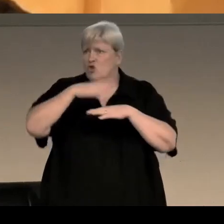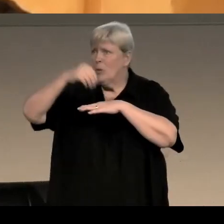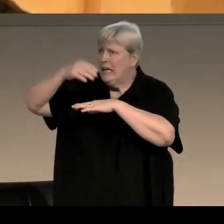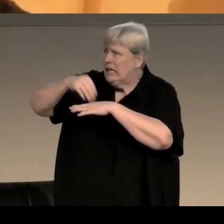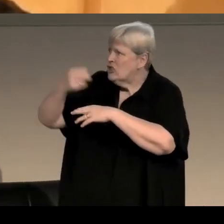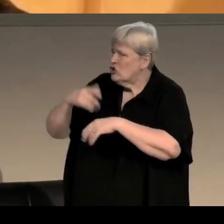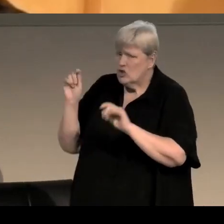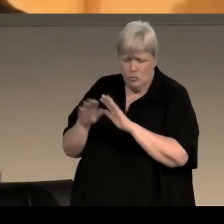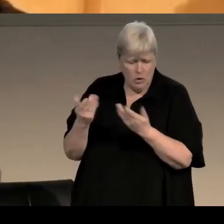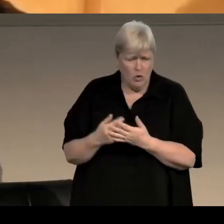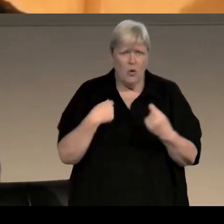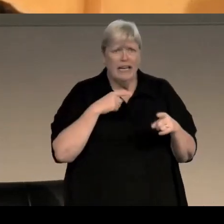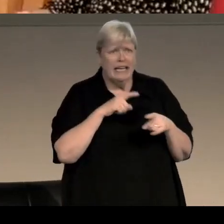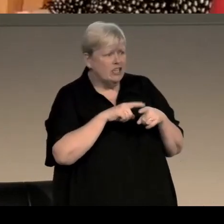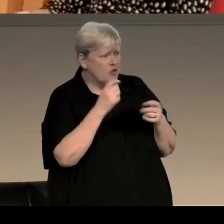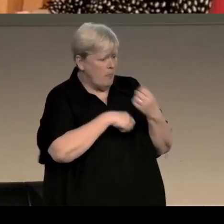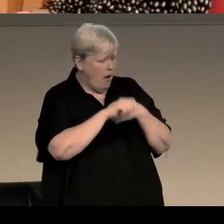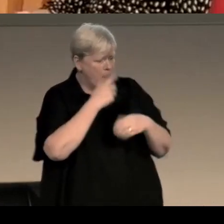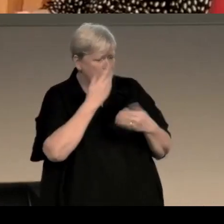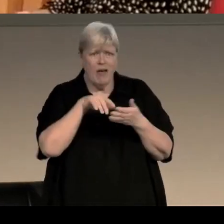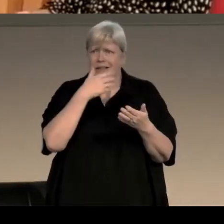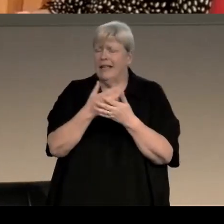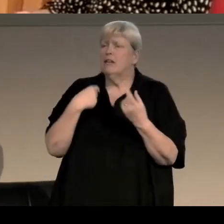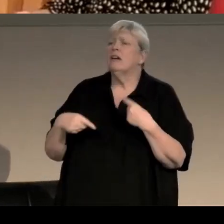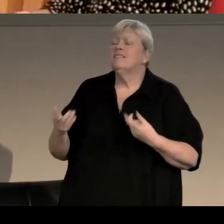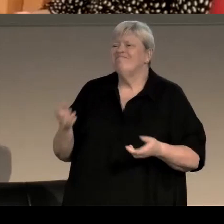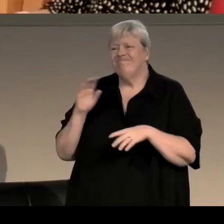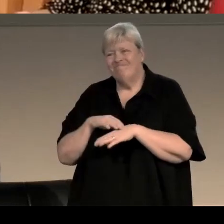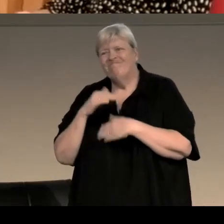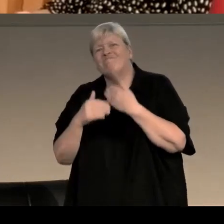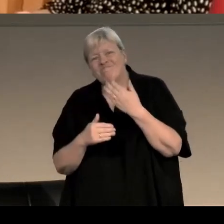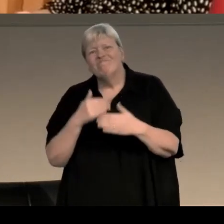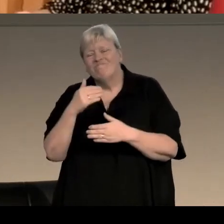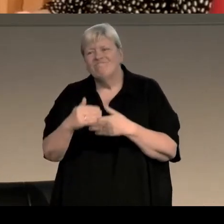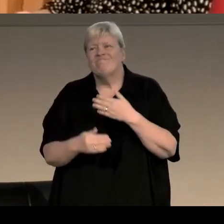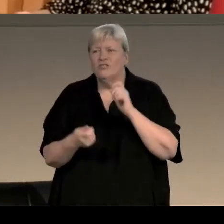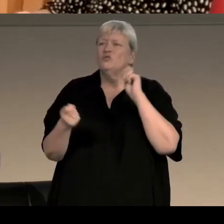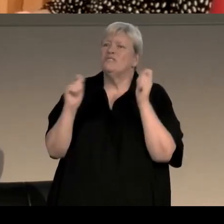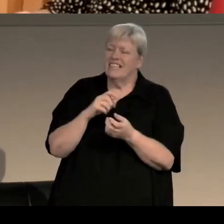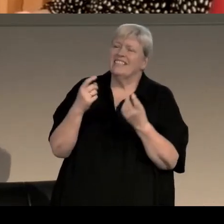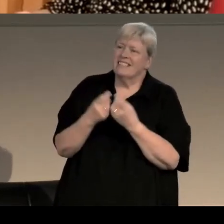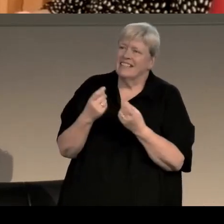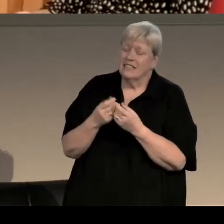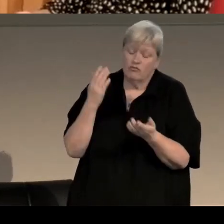another mediocre English novel, and it takes time to effect change, and what generally affects